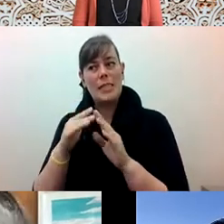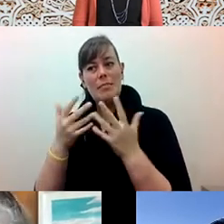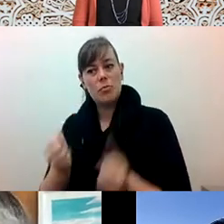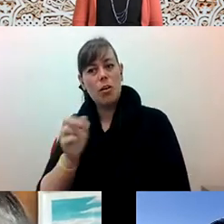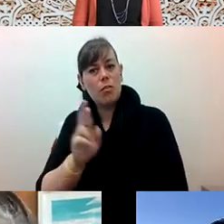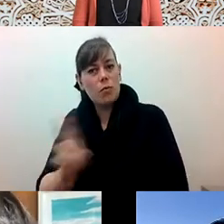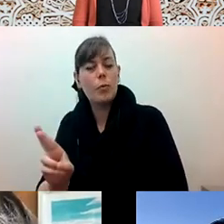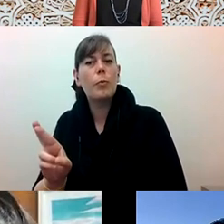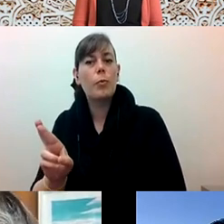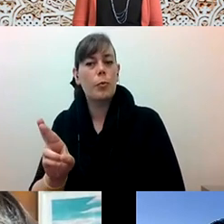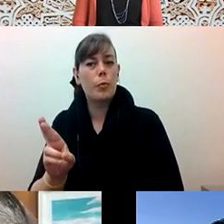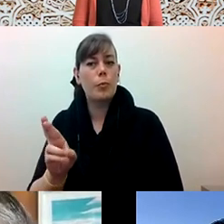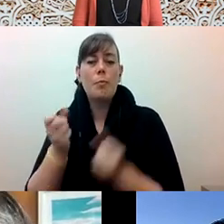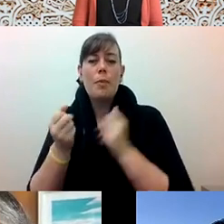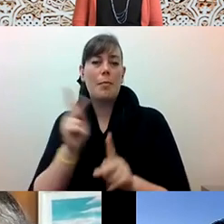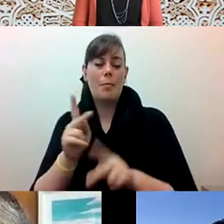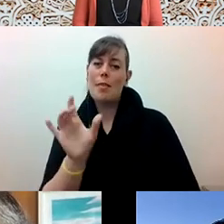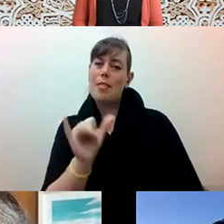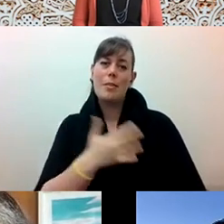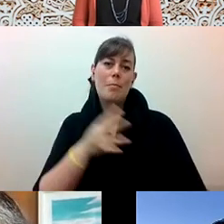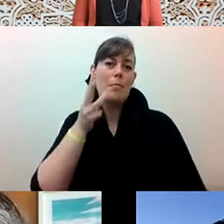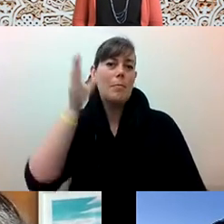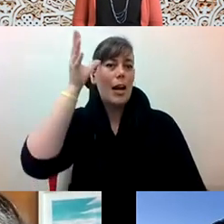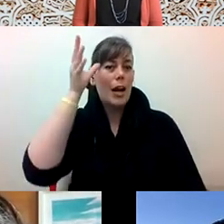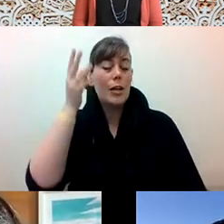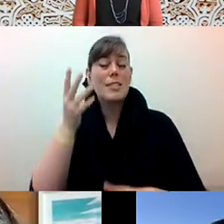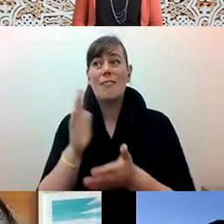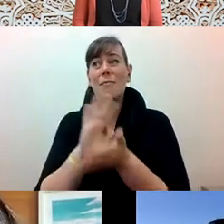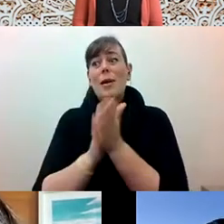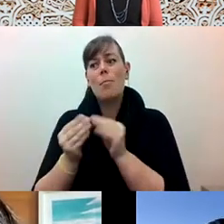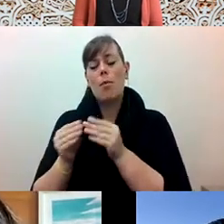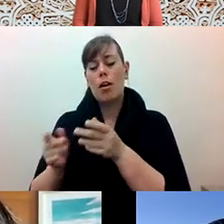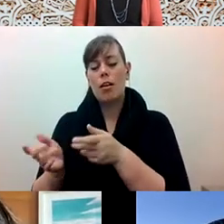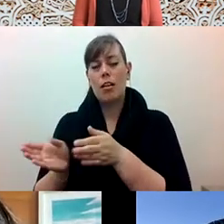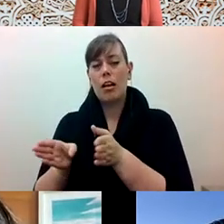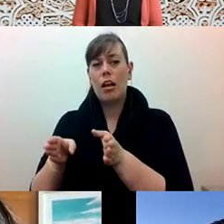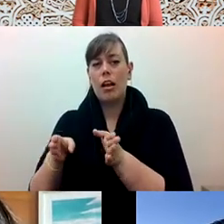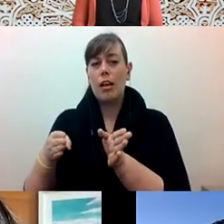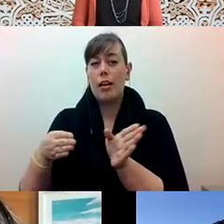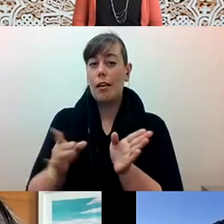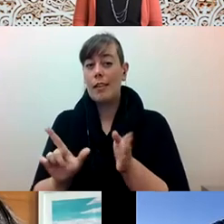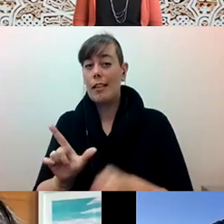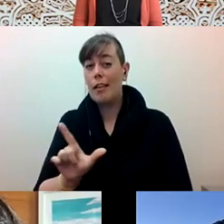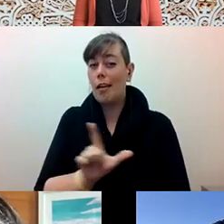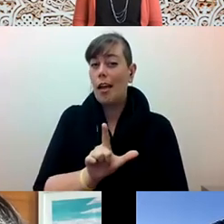Alex Tom he/him: Other people like my... my parents who have grown very progressive actually since um... since I'm... I'm their child.